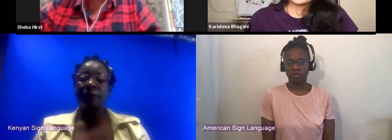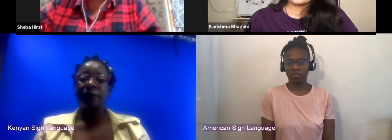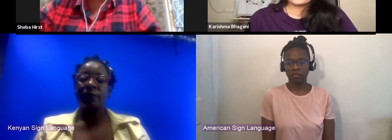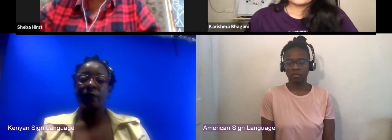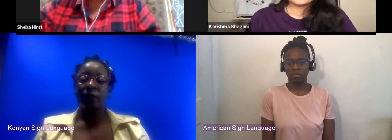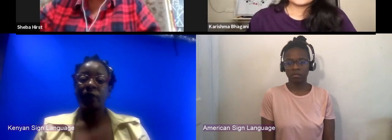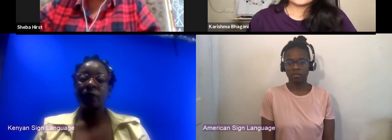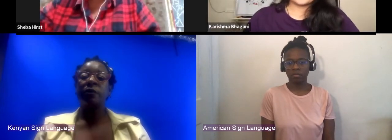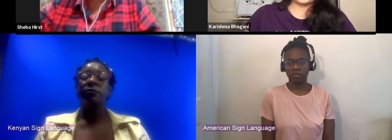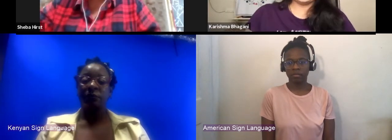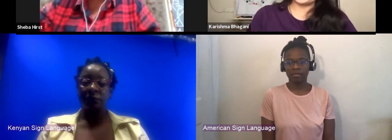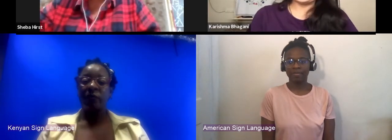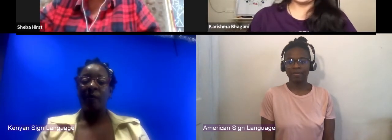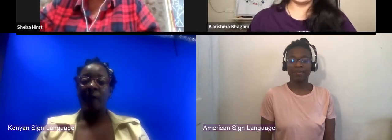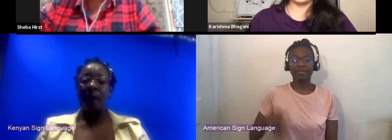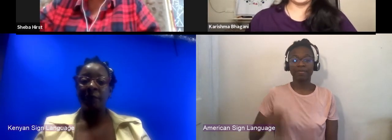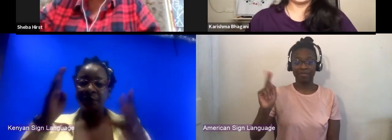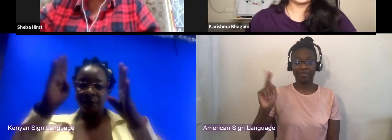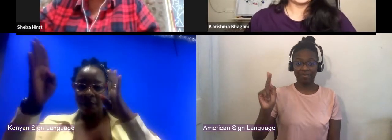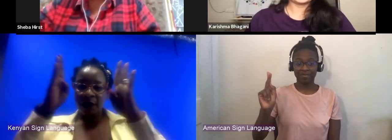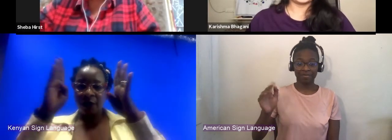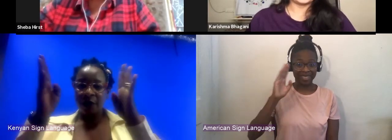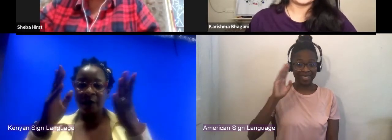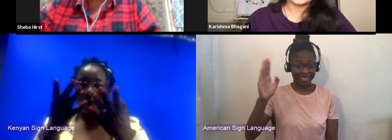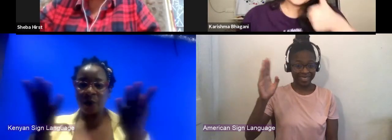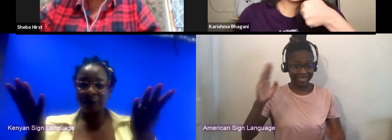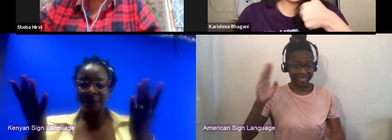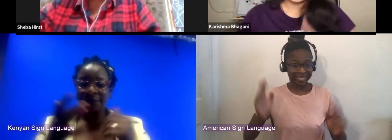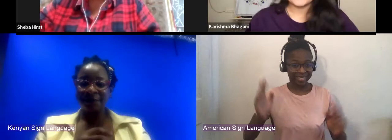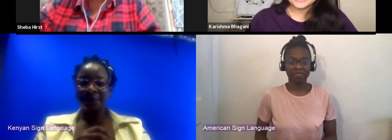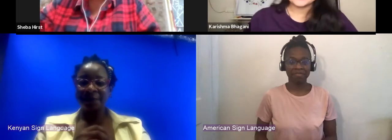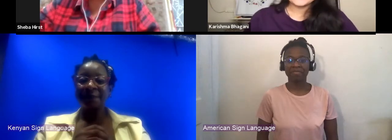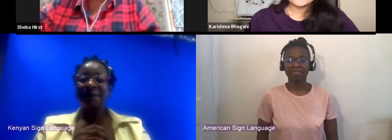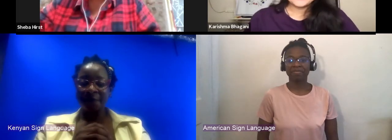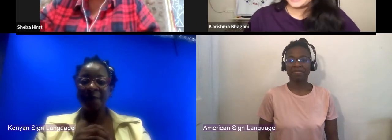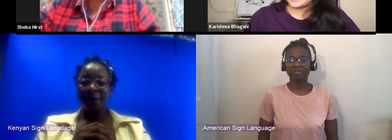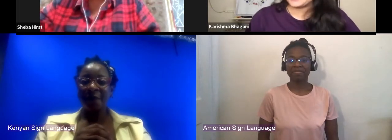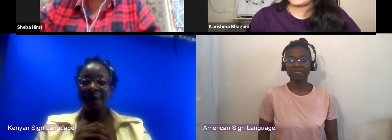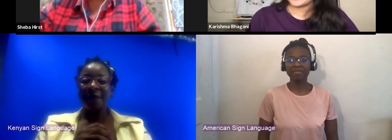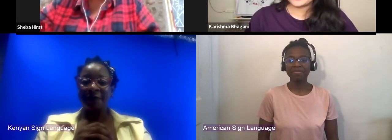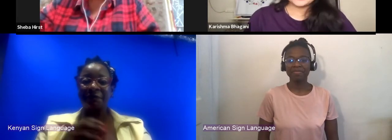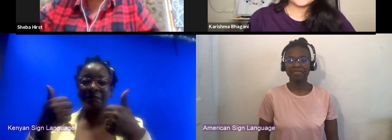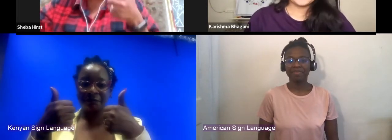Hello every... Cool. Good, great. Cool.